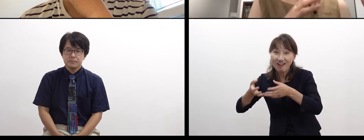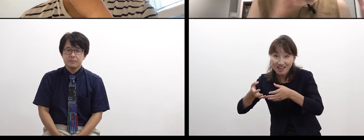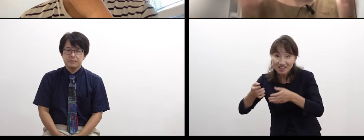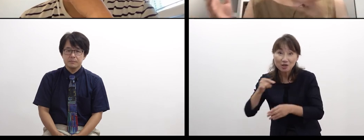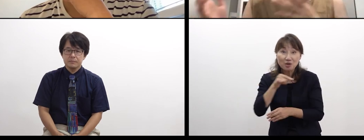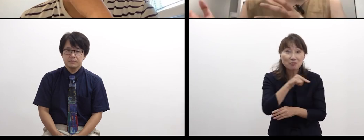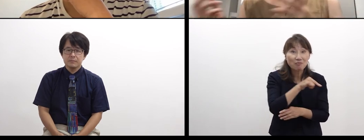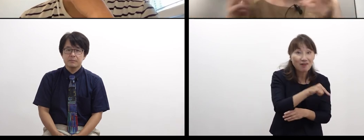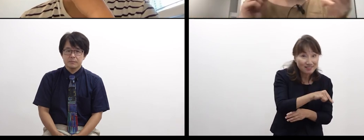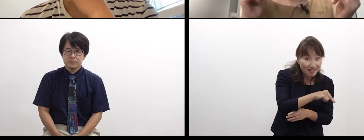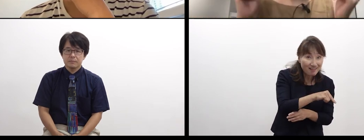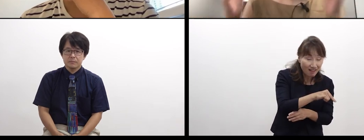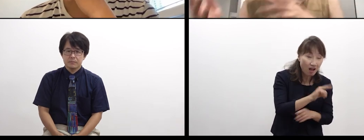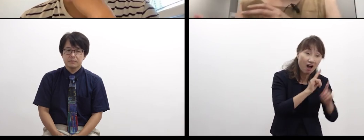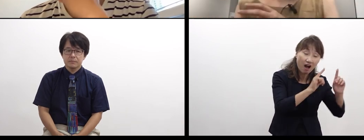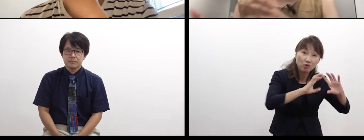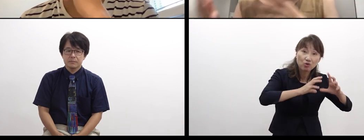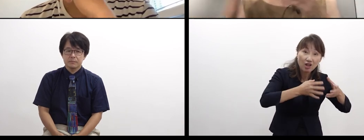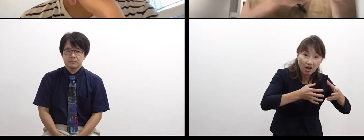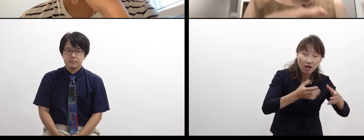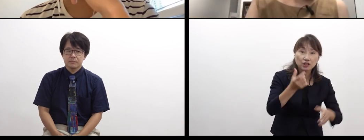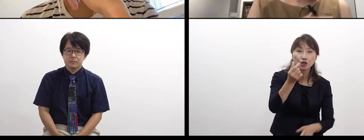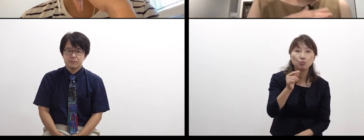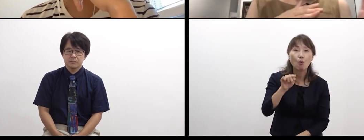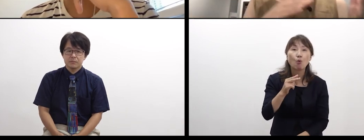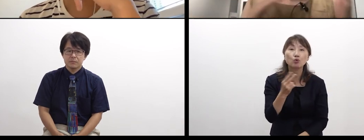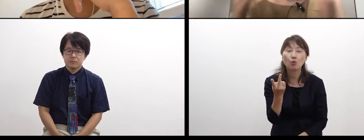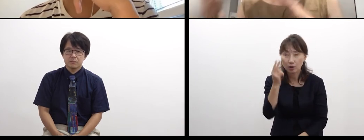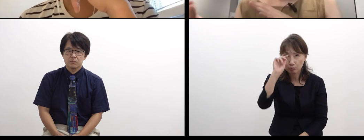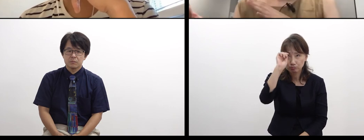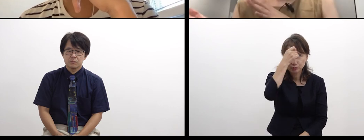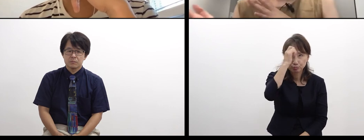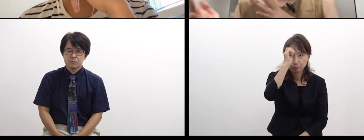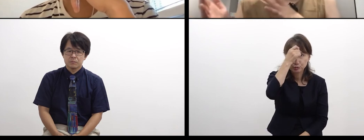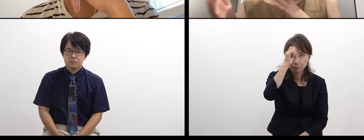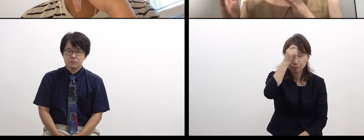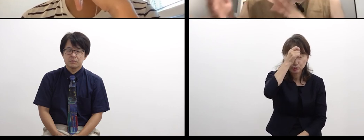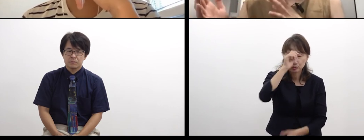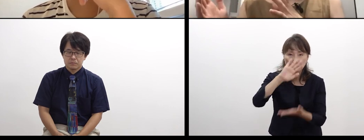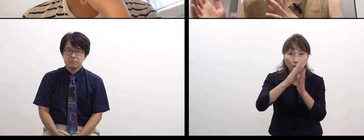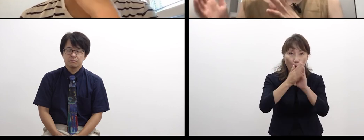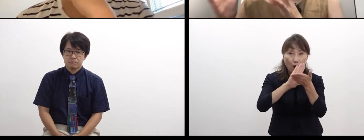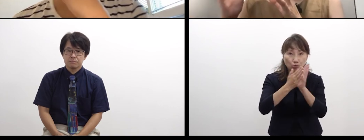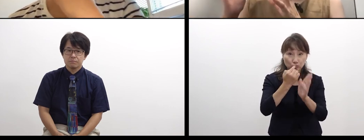and then my flow of thinking